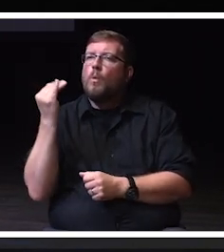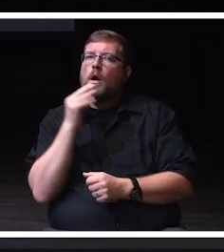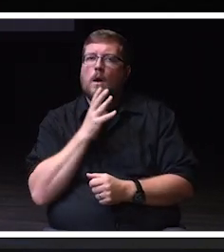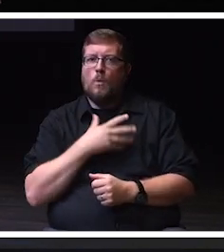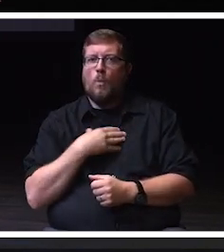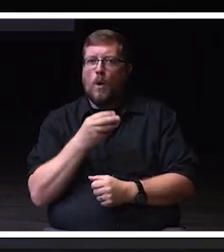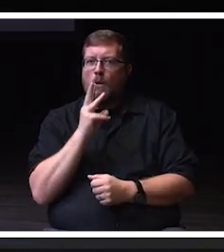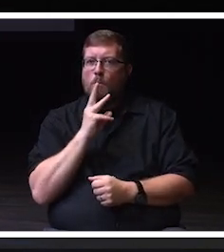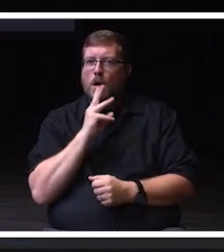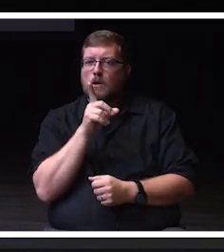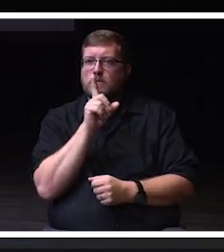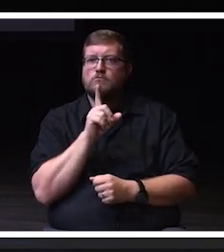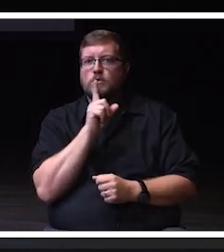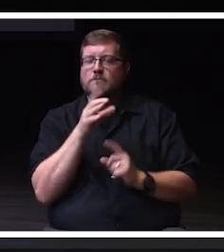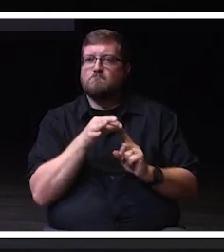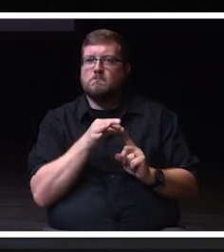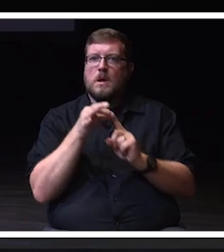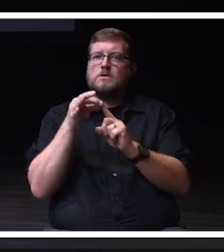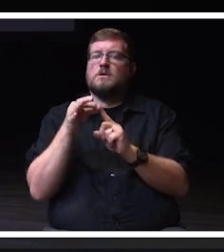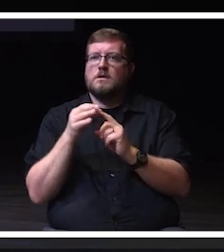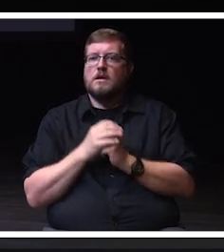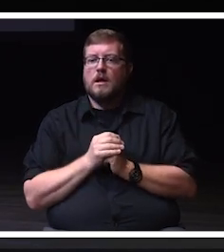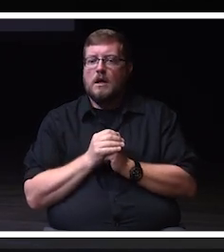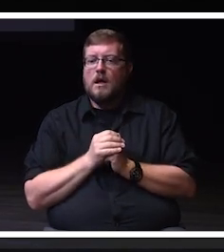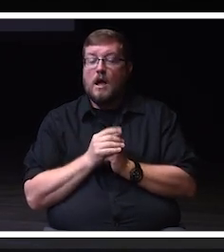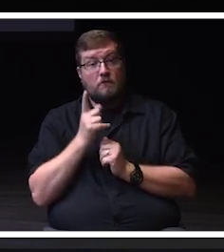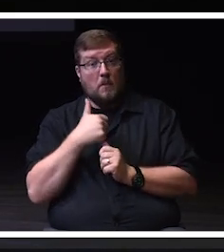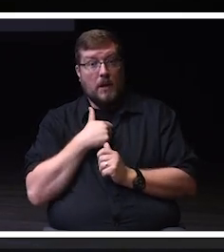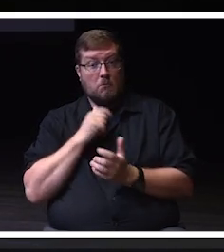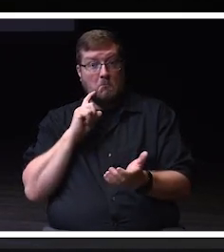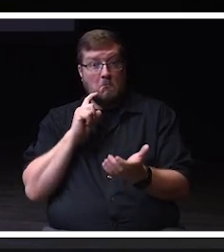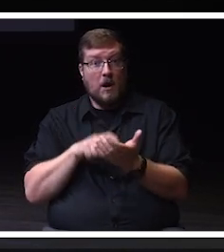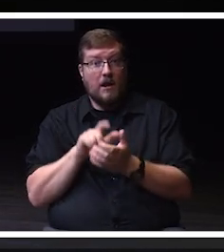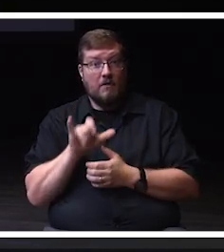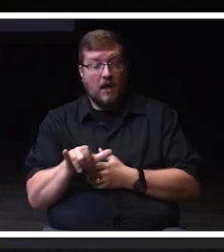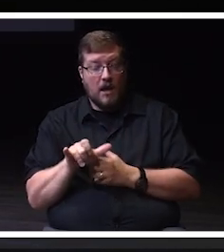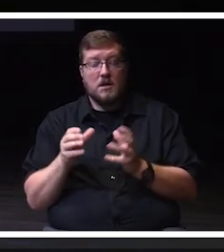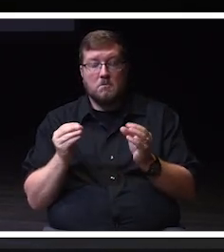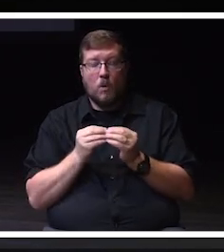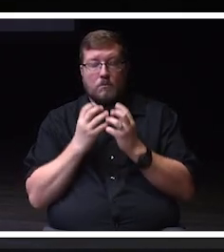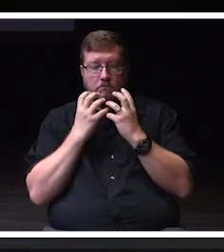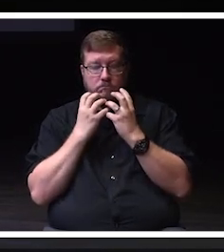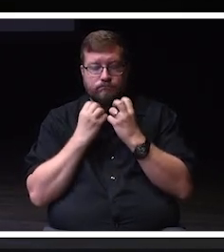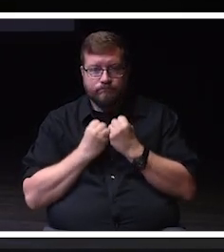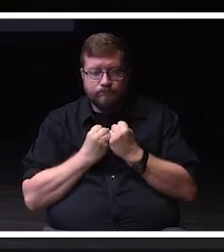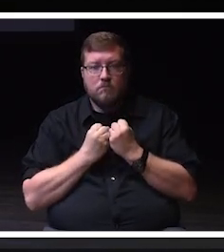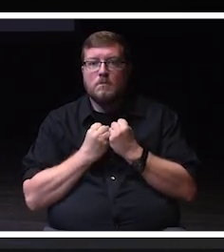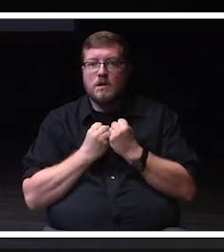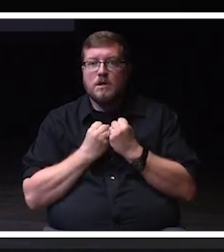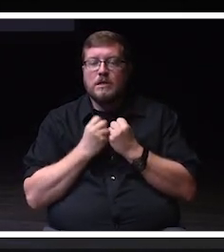And it's even more special for me to recognize our institutional outstanding